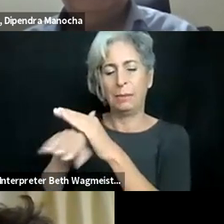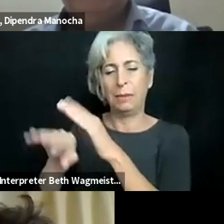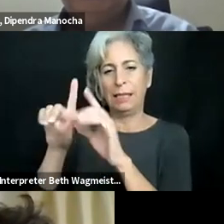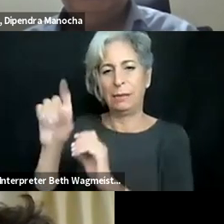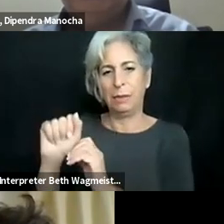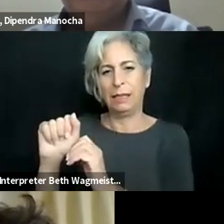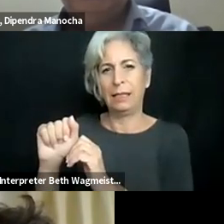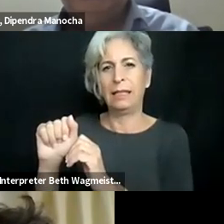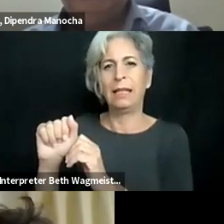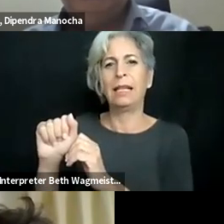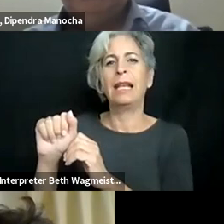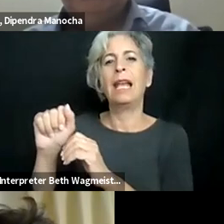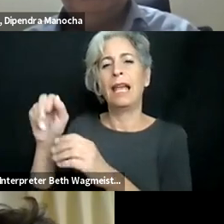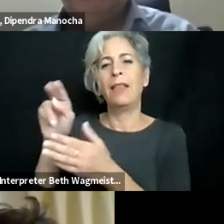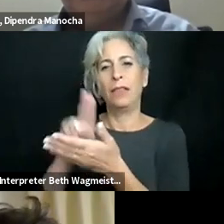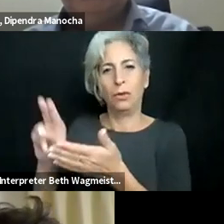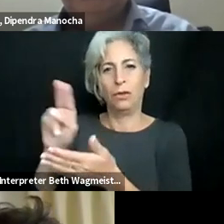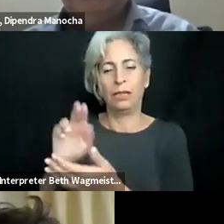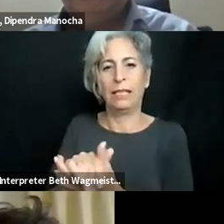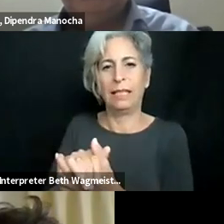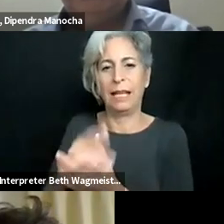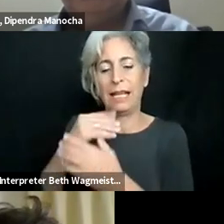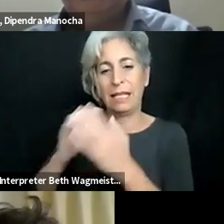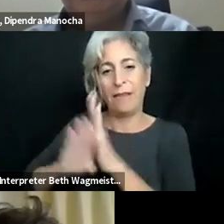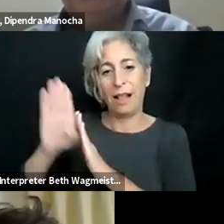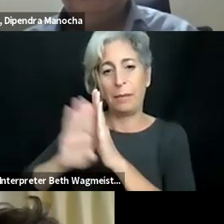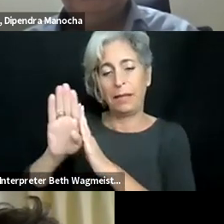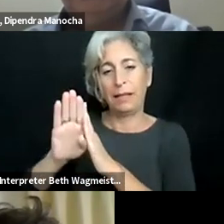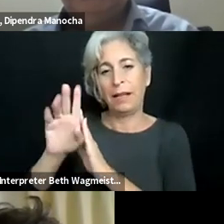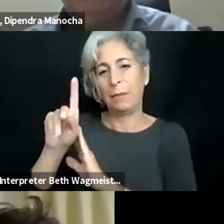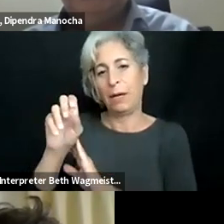Greetings, this is Dareen Abu-Lail, I'm the outreach manager from the